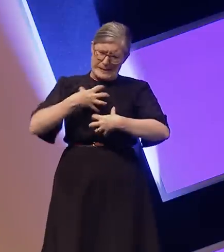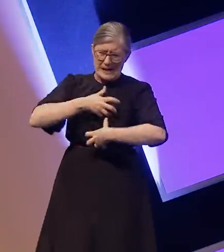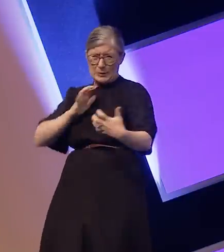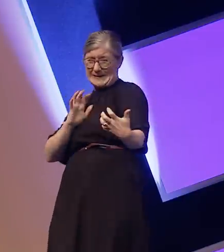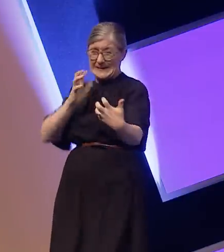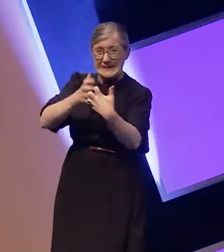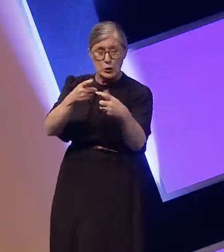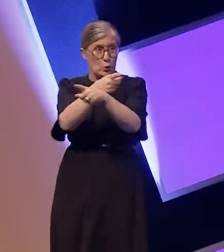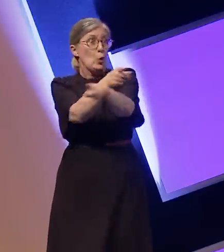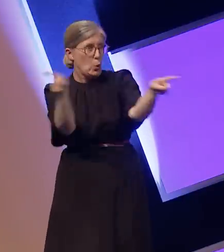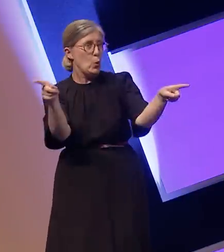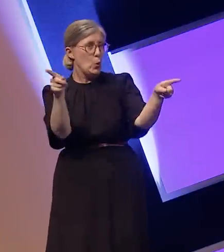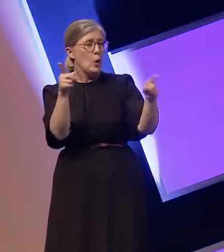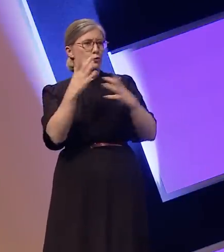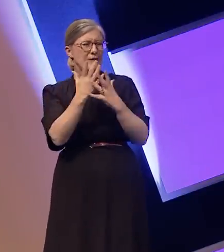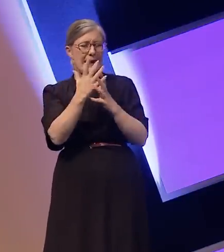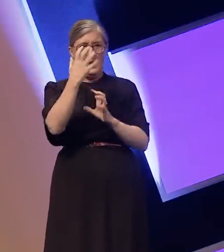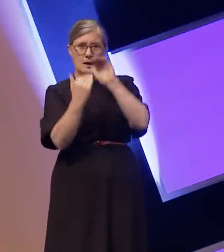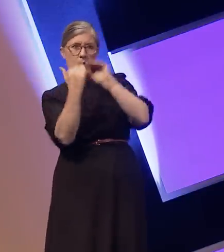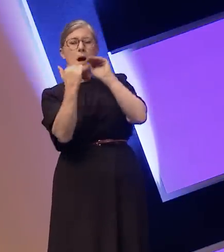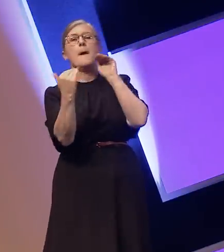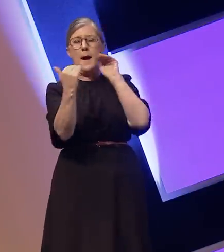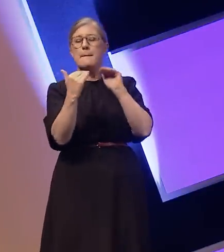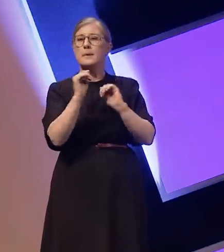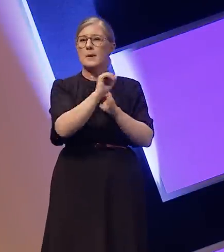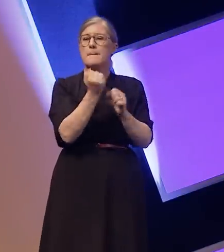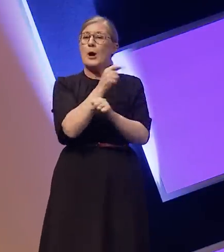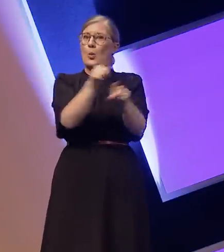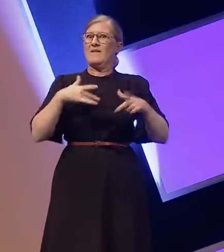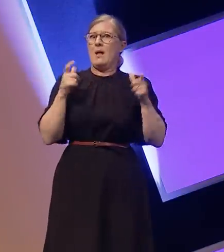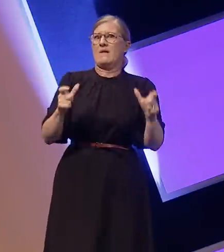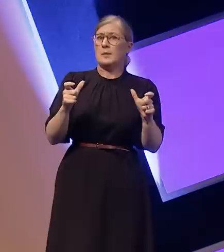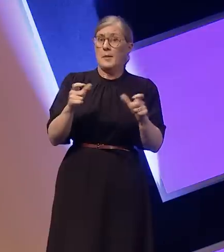to you and to accommodate your discomfort, but where's your effort to enter my world?